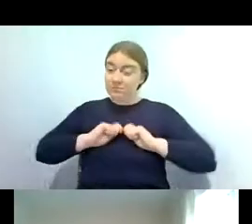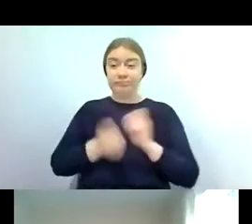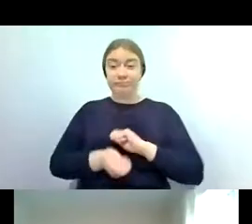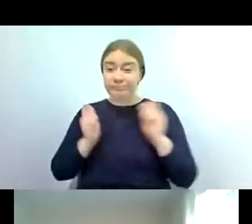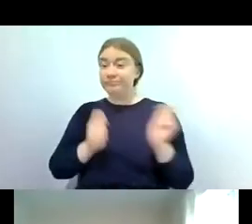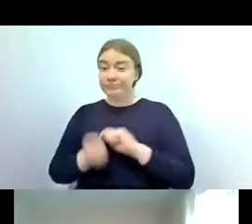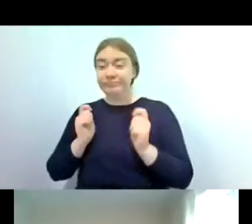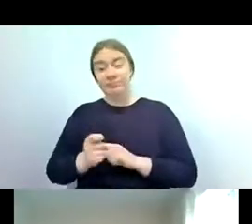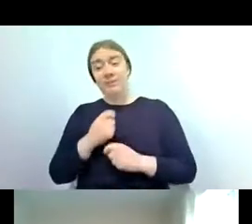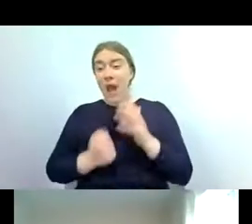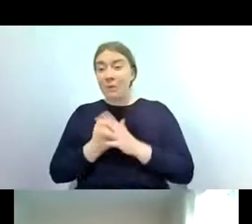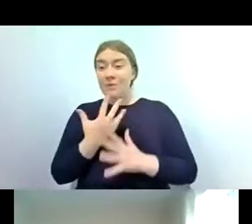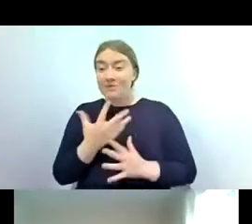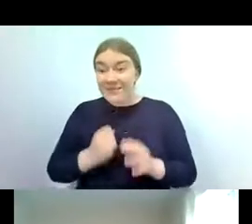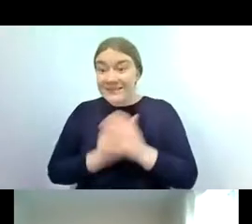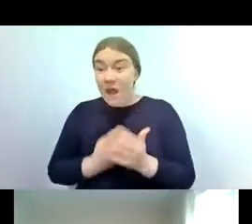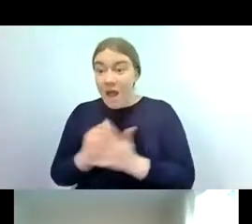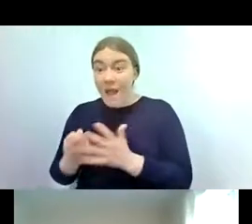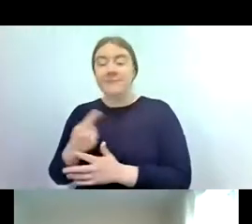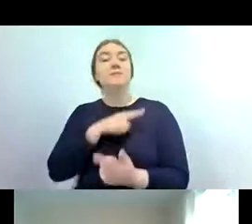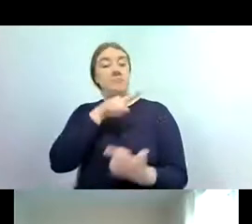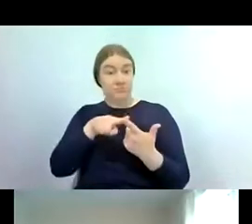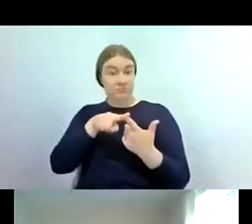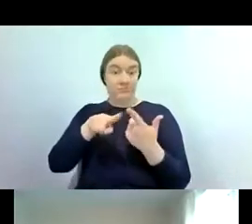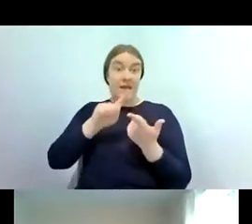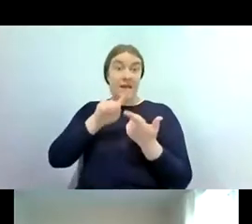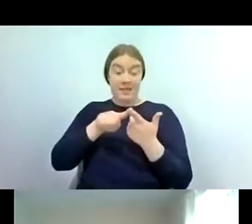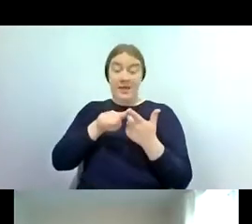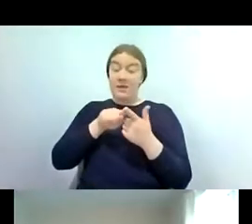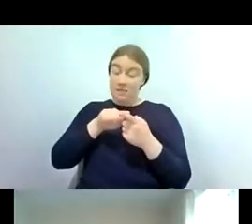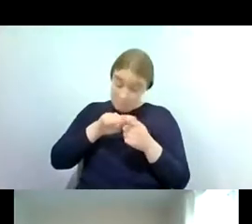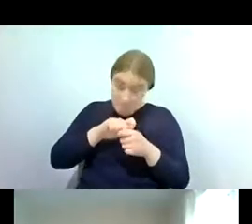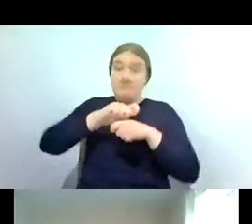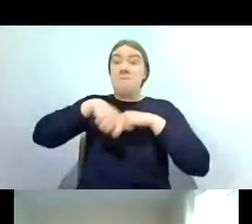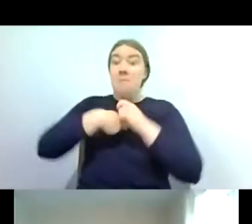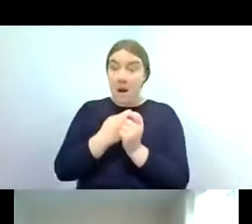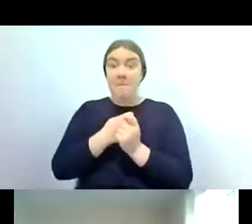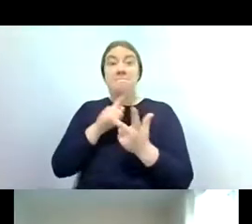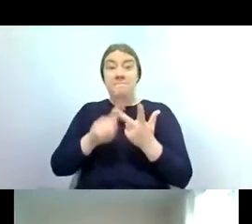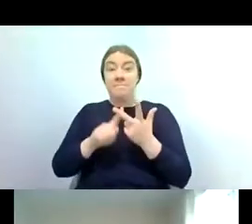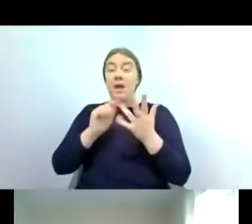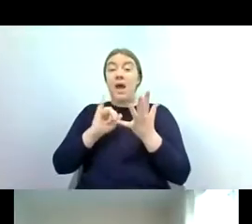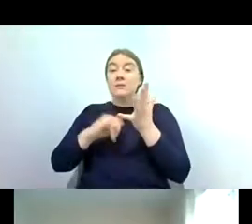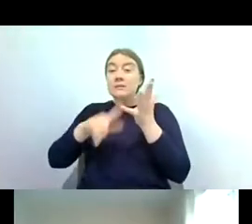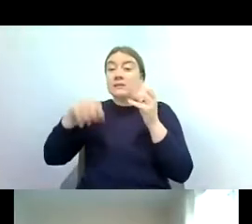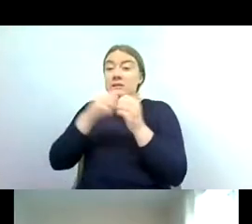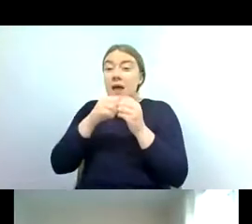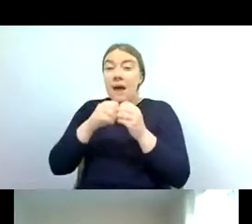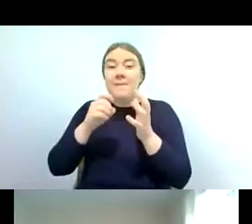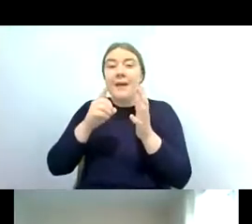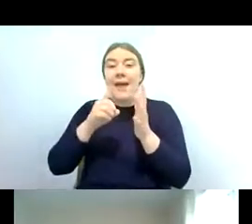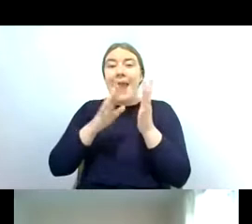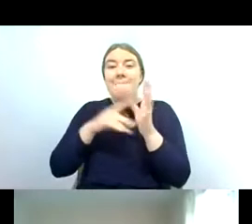they may fly and then these nymphs and emerge into something called a subimago and this is basically